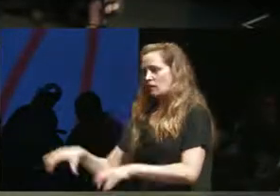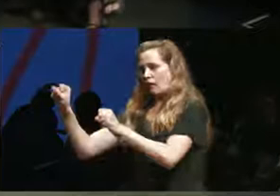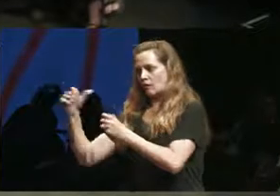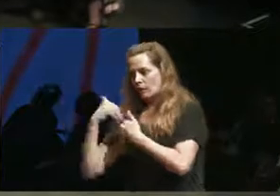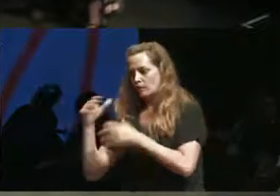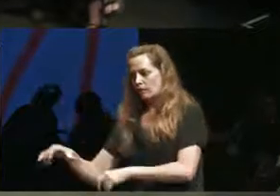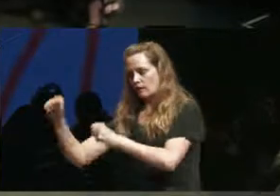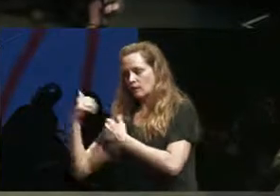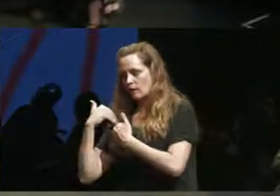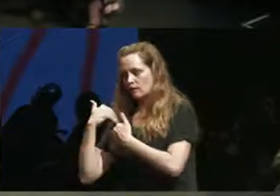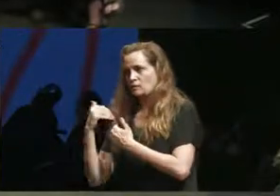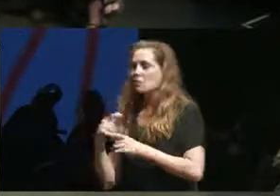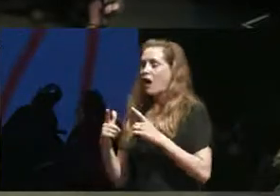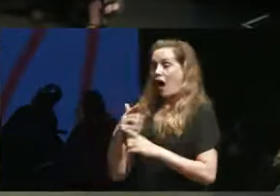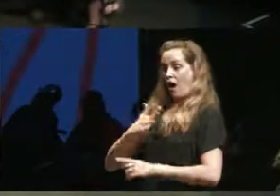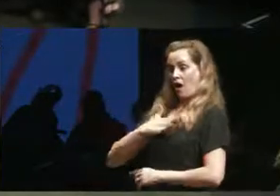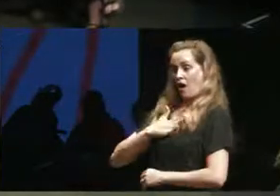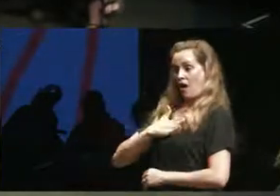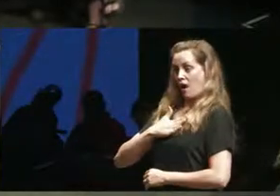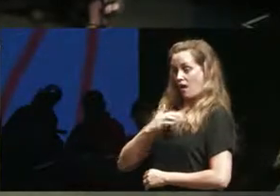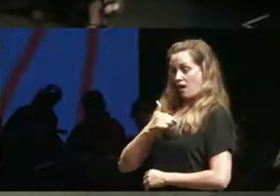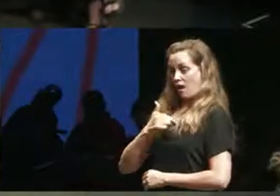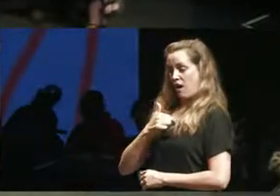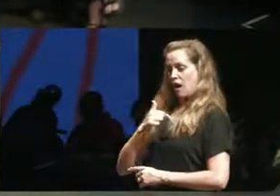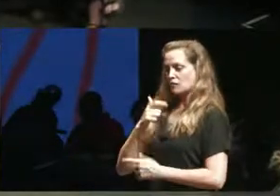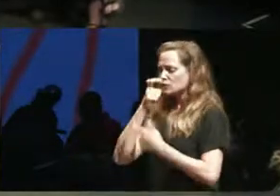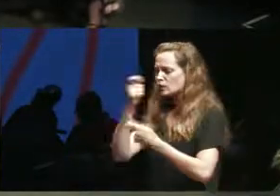interested in this notion of intentionality and being kind of very